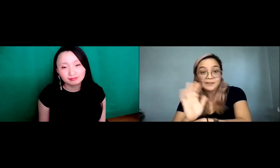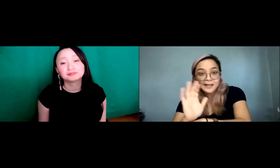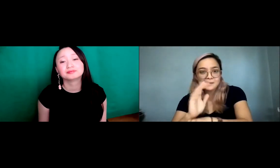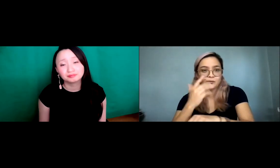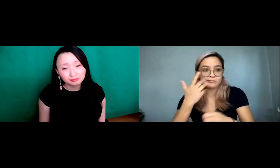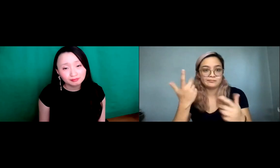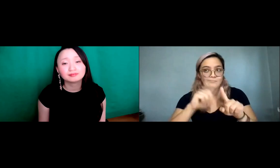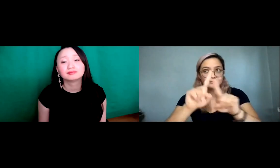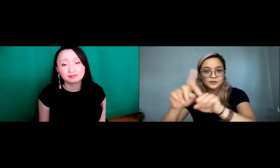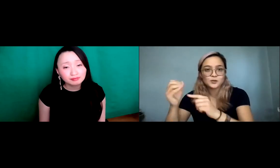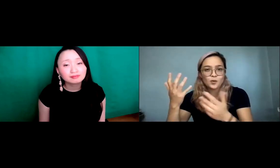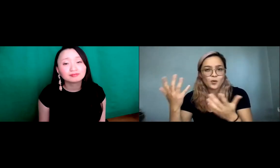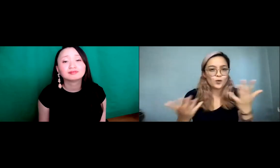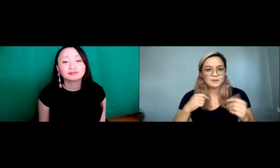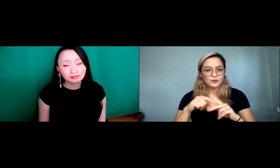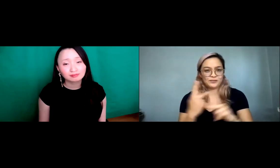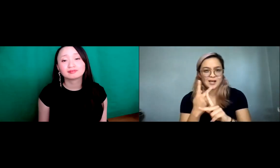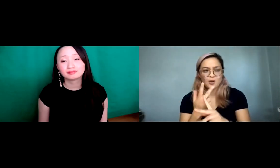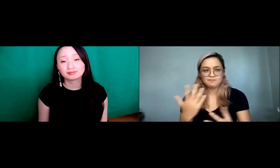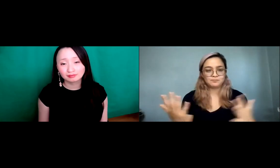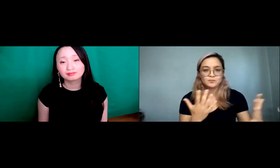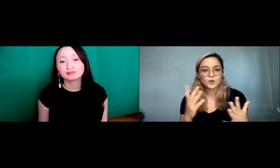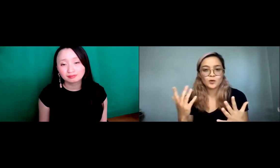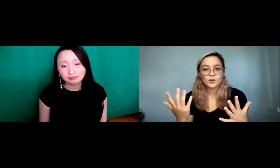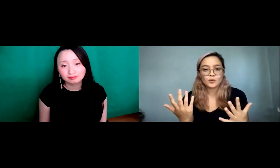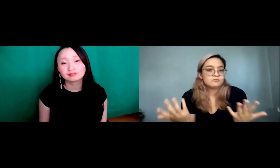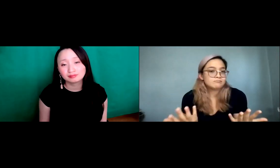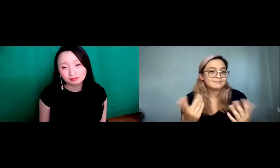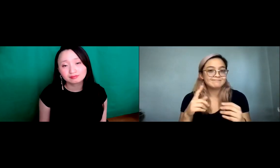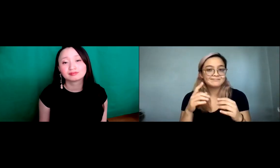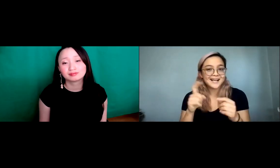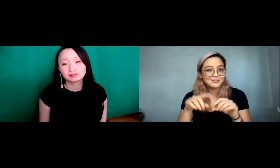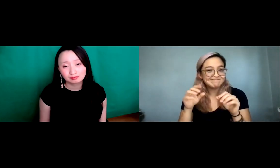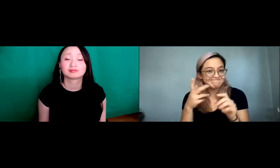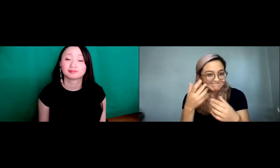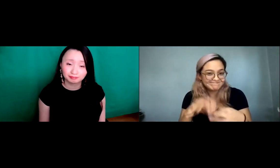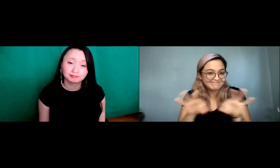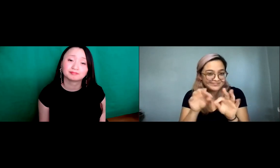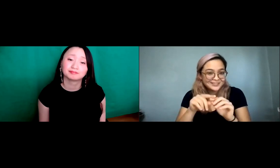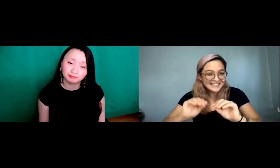are they watching a variety of videos or they're just watching one kind of video from a certain